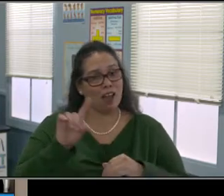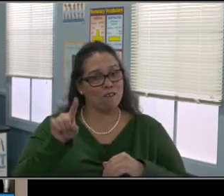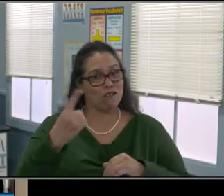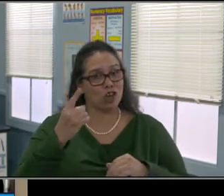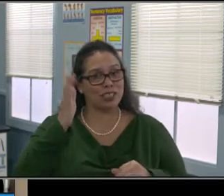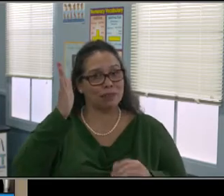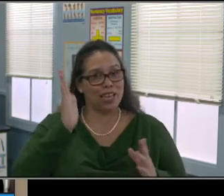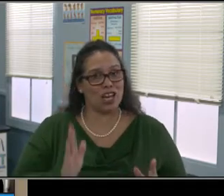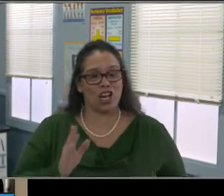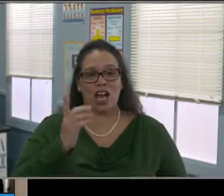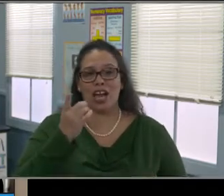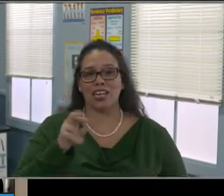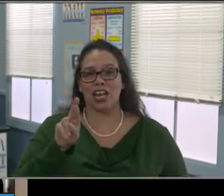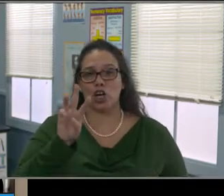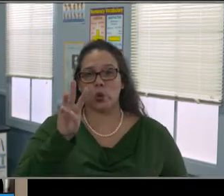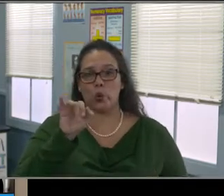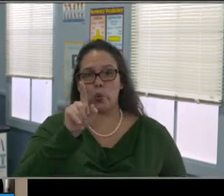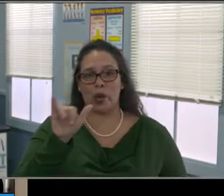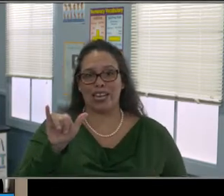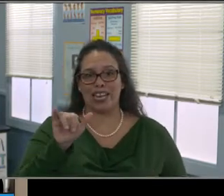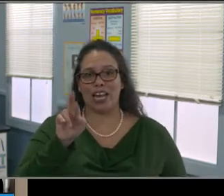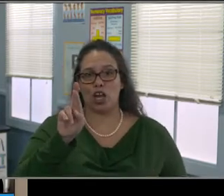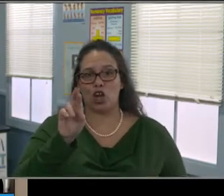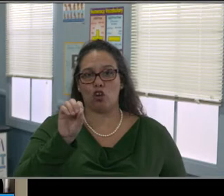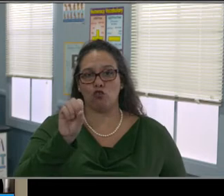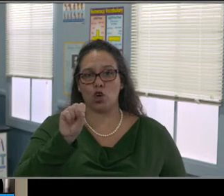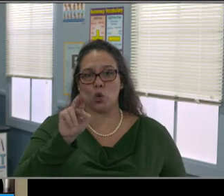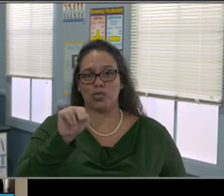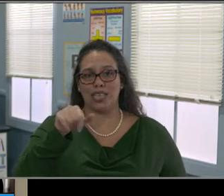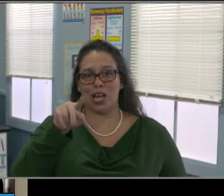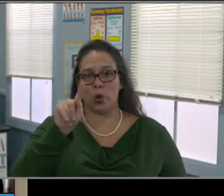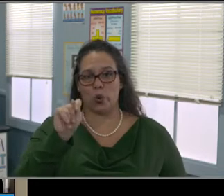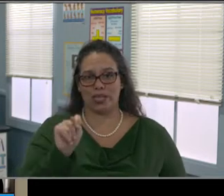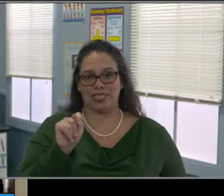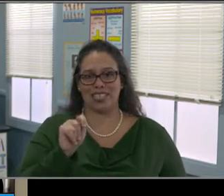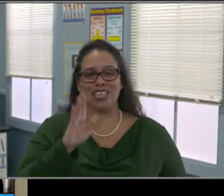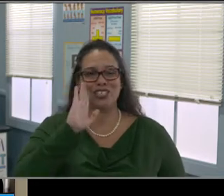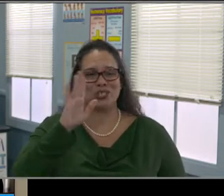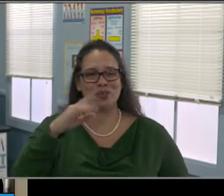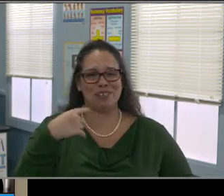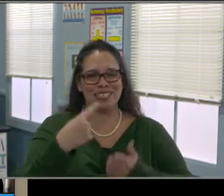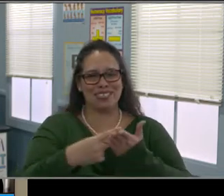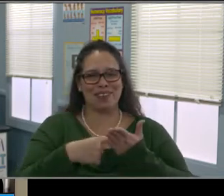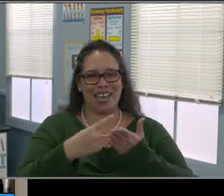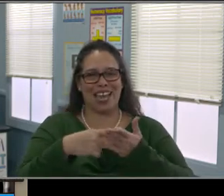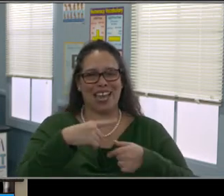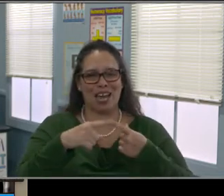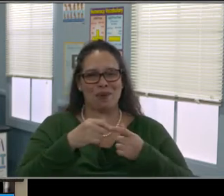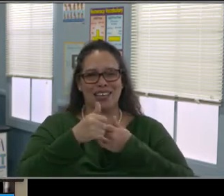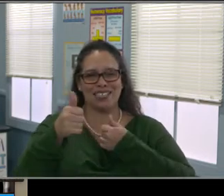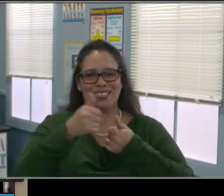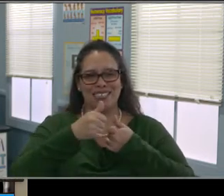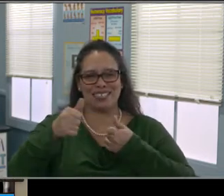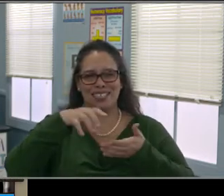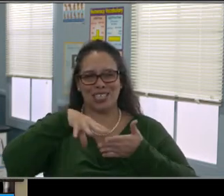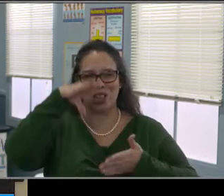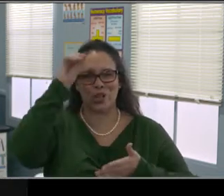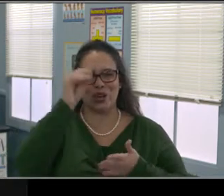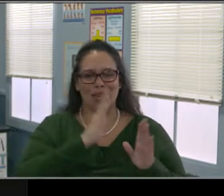and how you as a parent can provide input. And finally, I'm gonna show you what that looks like in your IEP document.